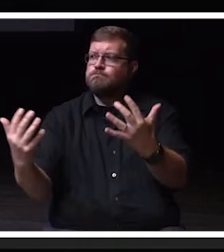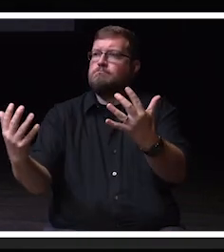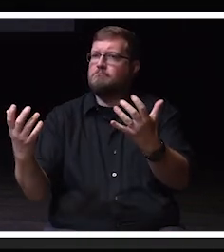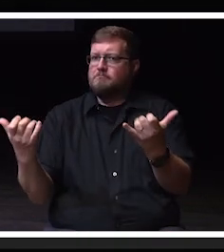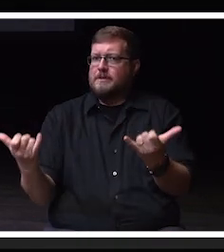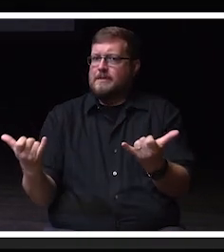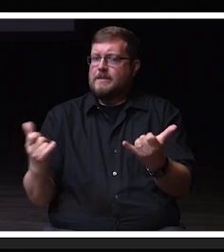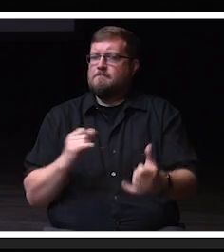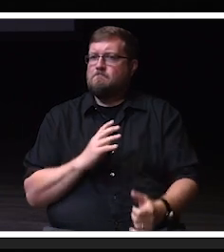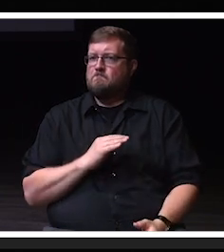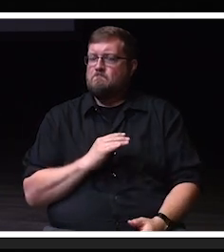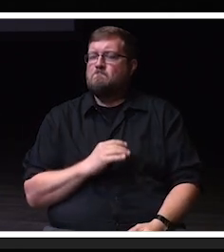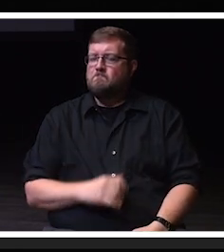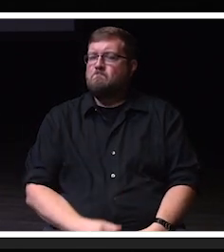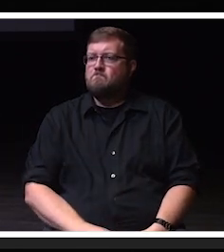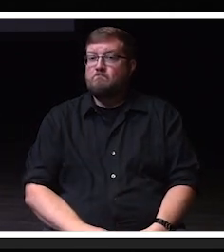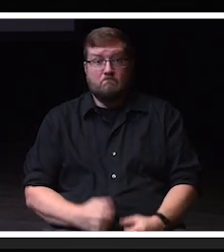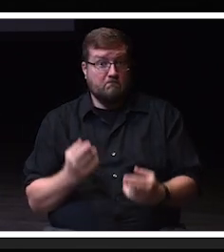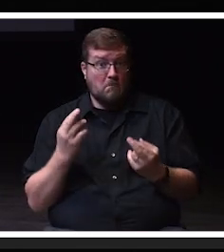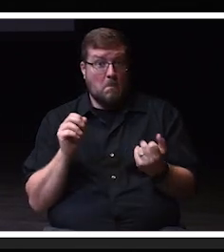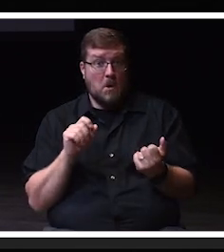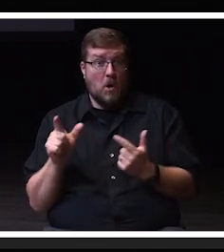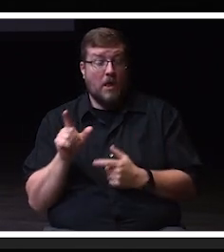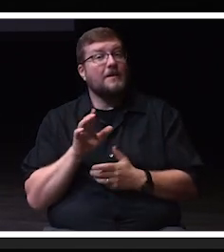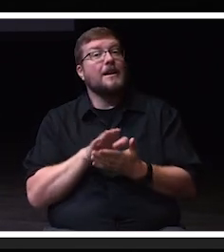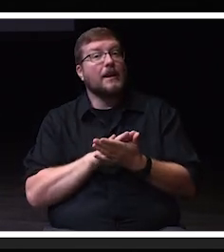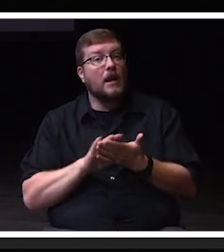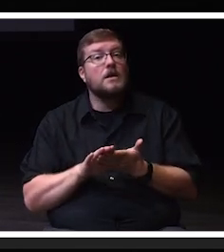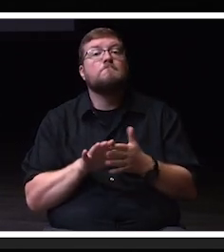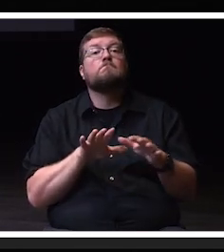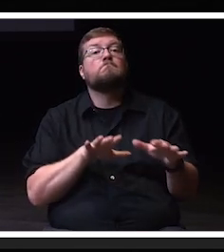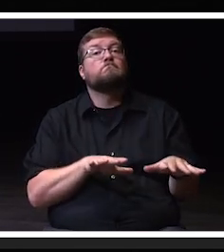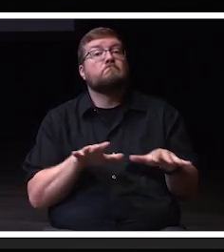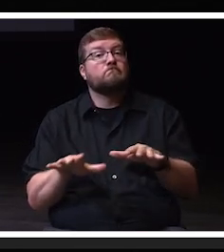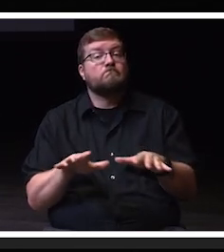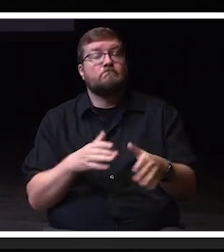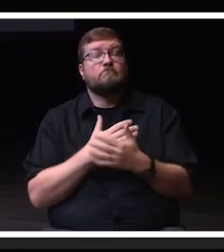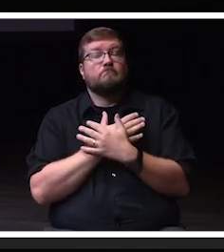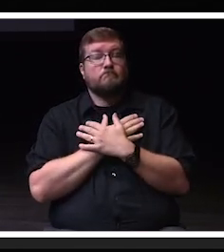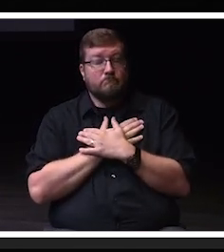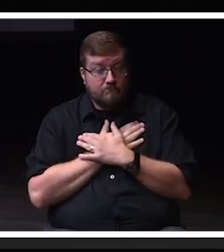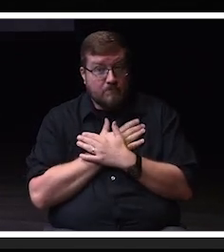I hope that you had a restful and enjoyable summer.